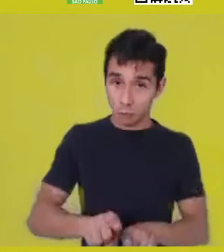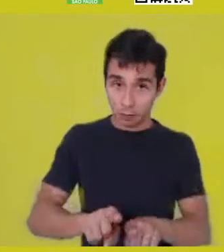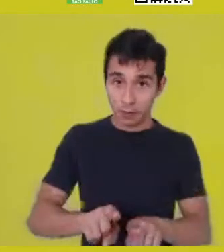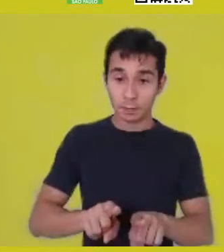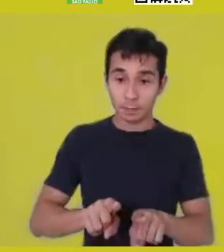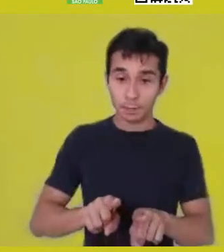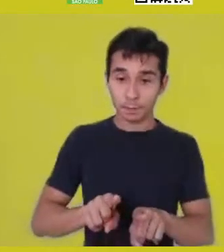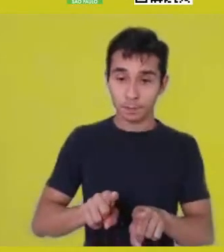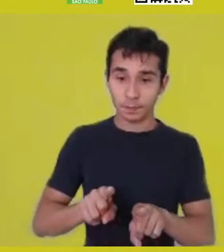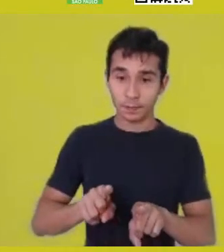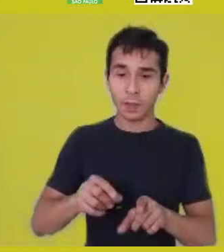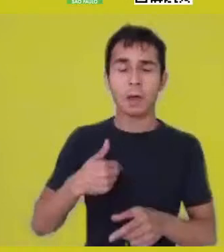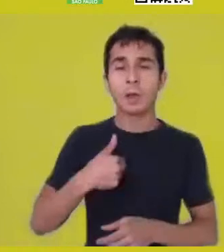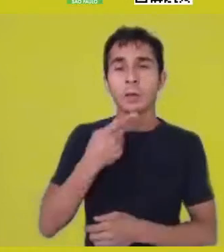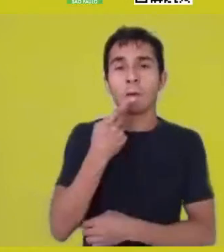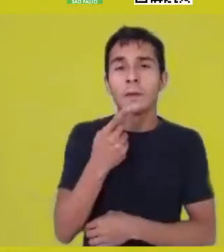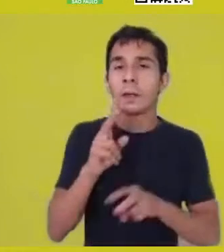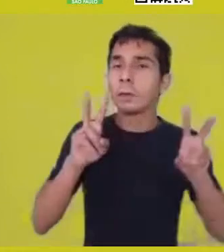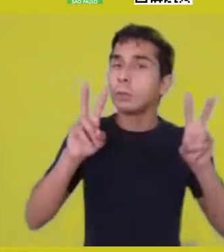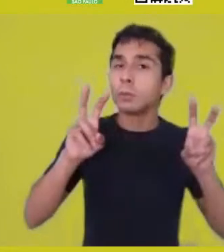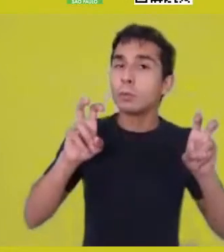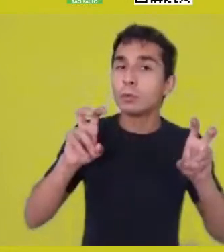which establishes itself from relations.